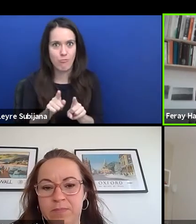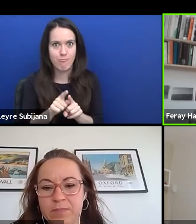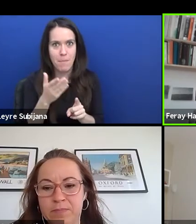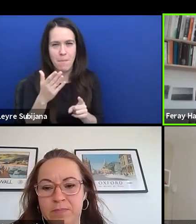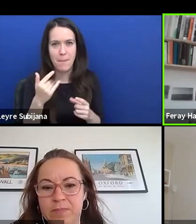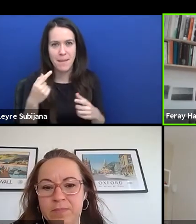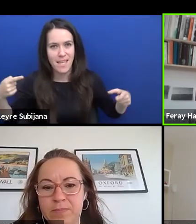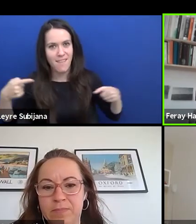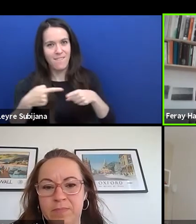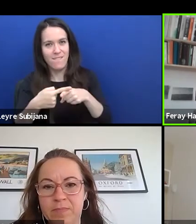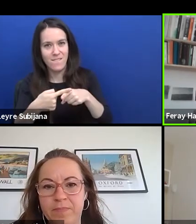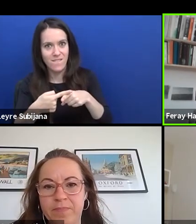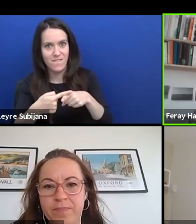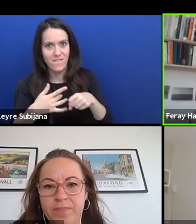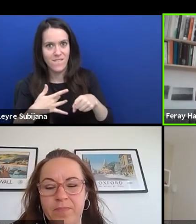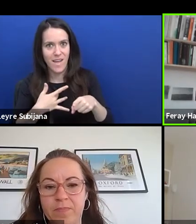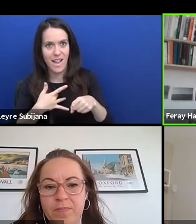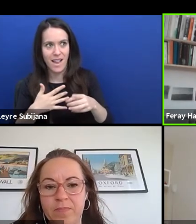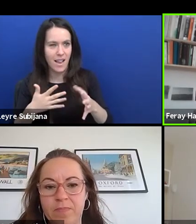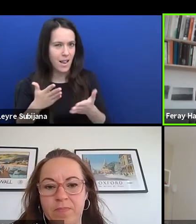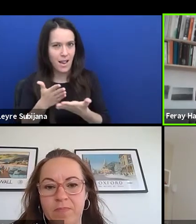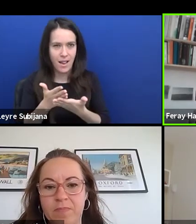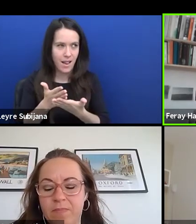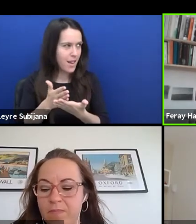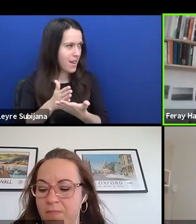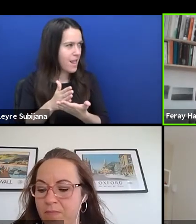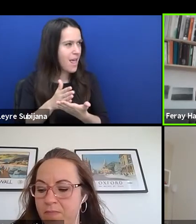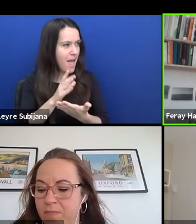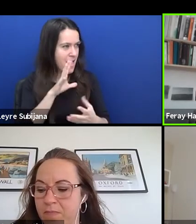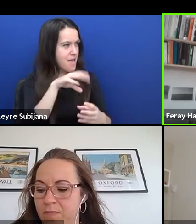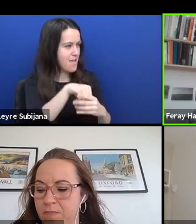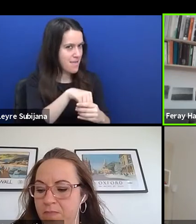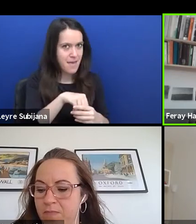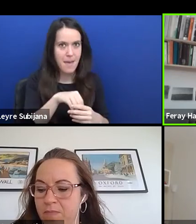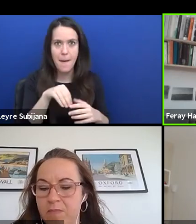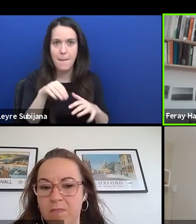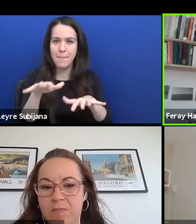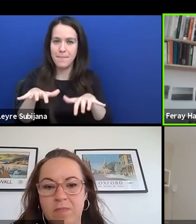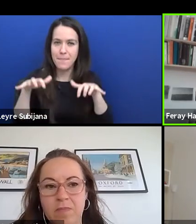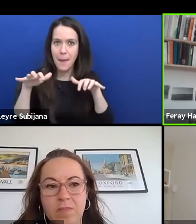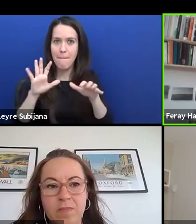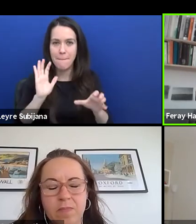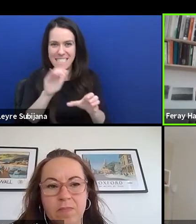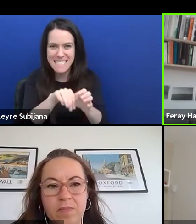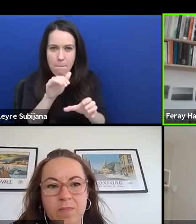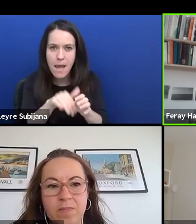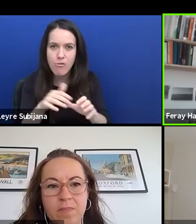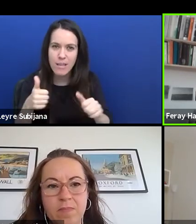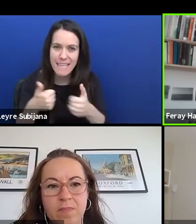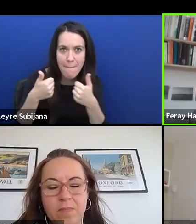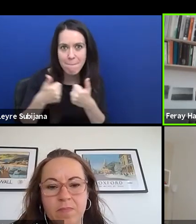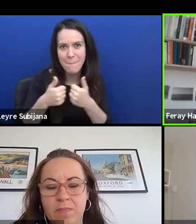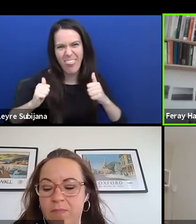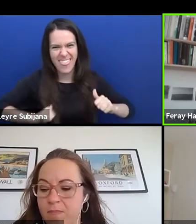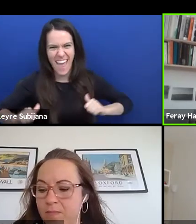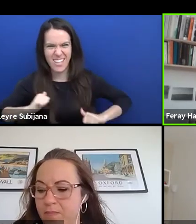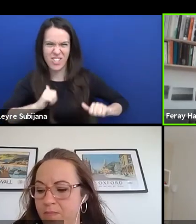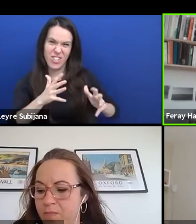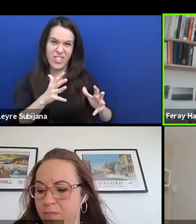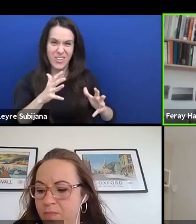of this participatory game theatre thing. So, I'm really looking forward also to see your work